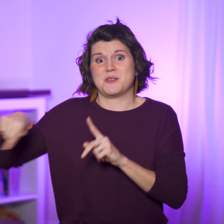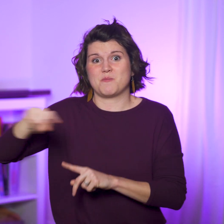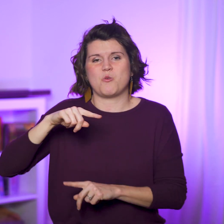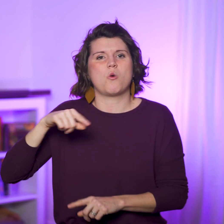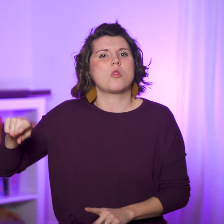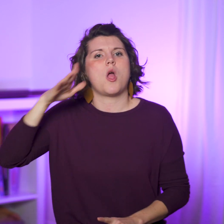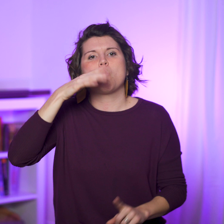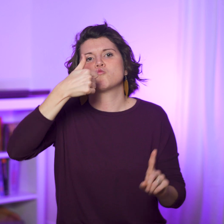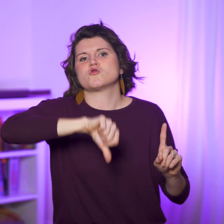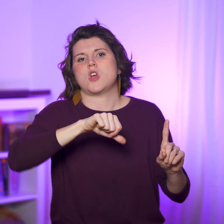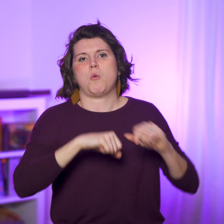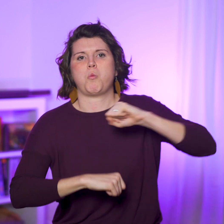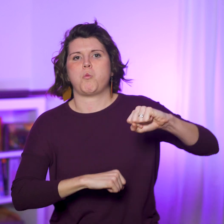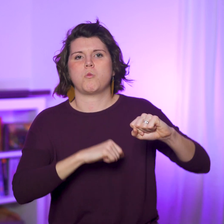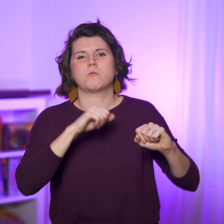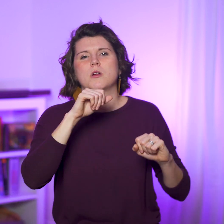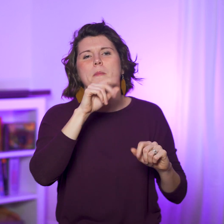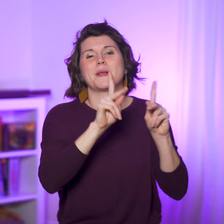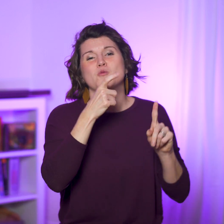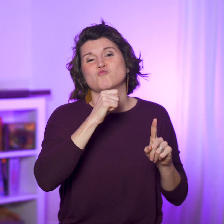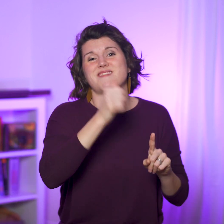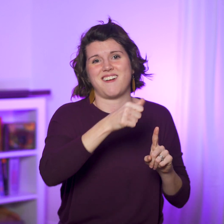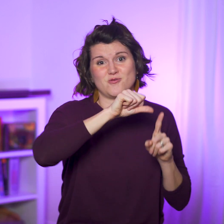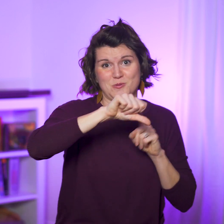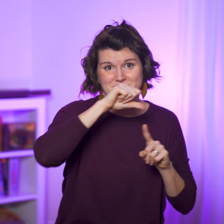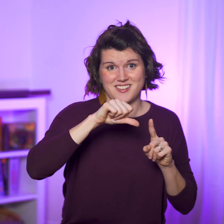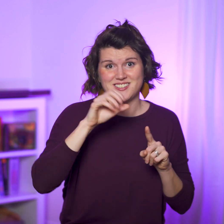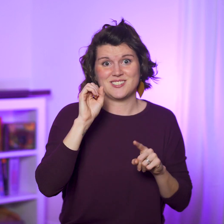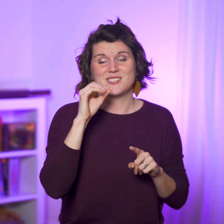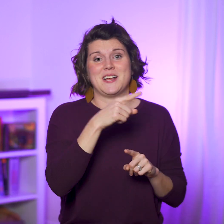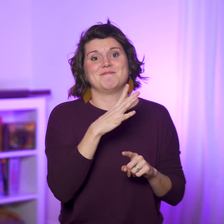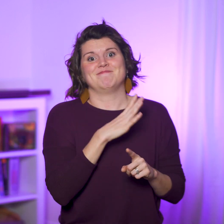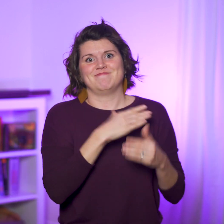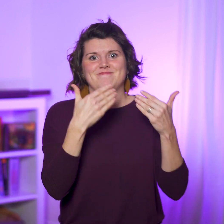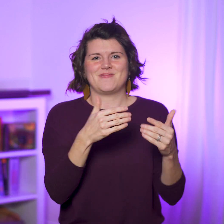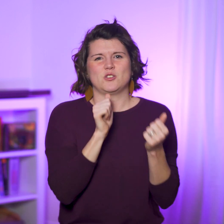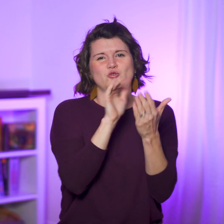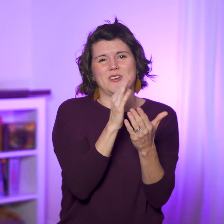who reject uncircumcised people, so he’s proactively addressing